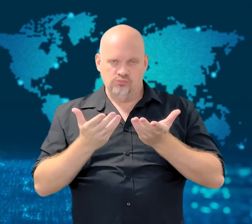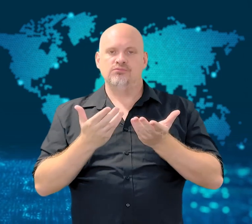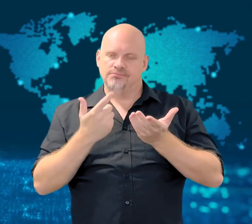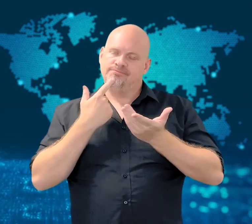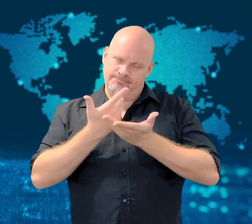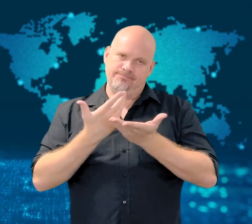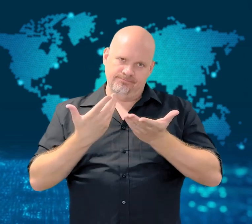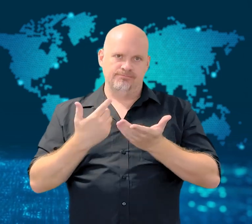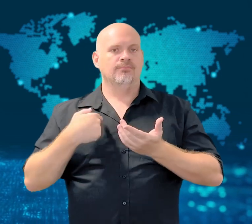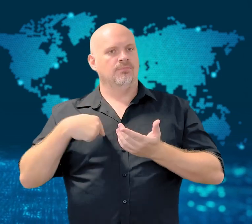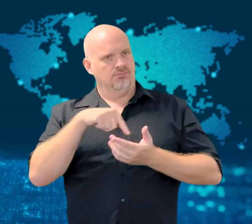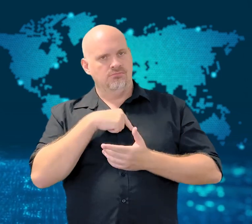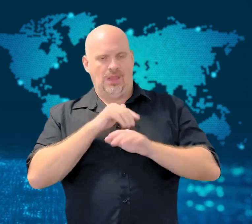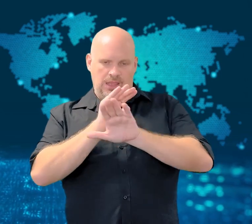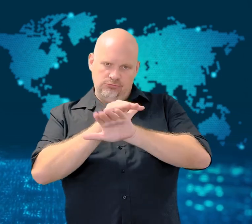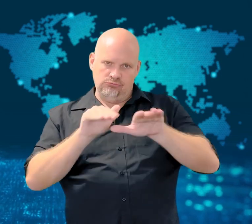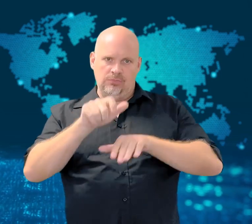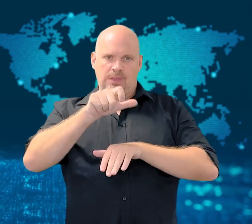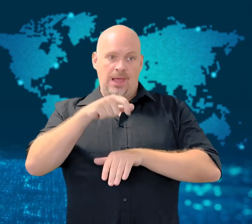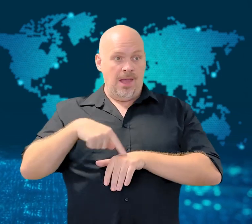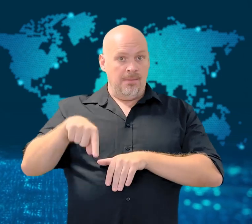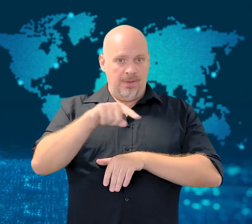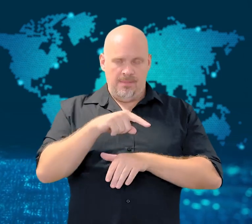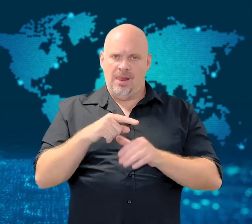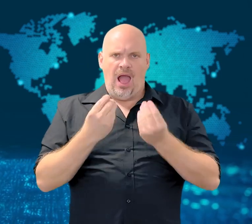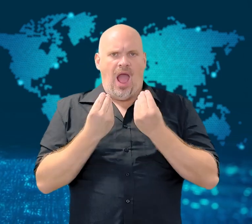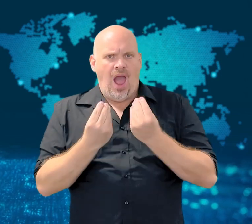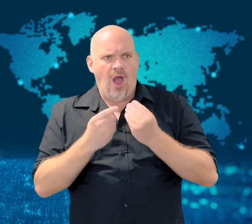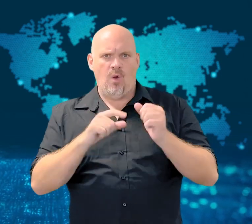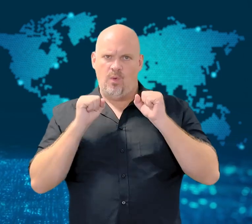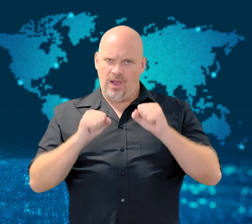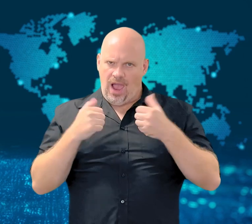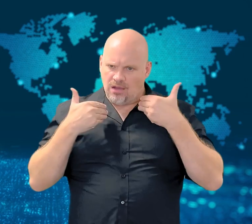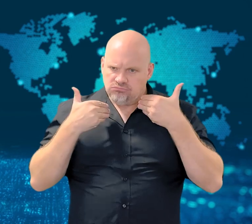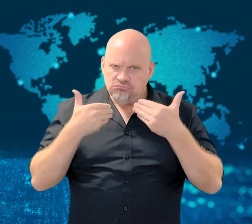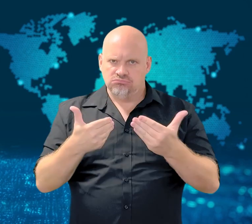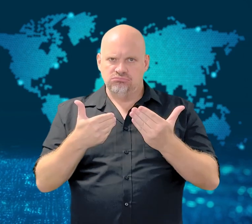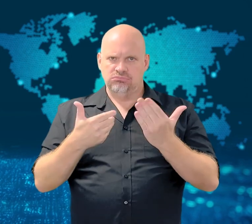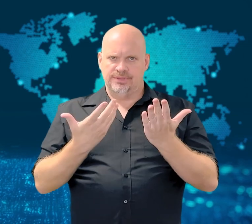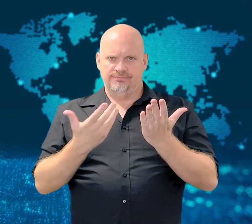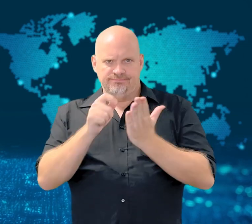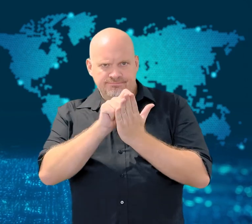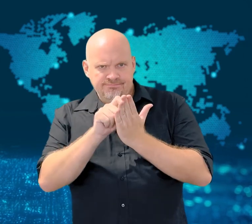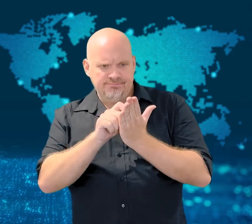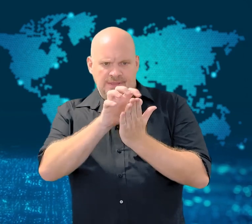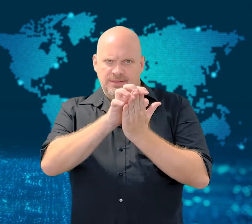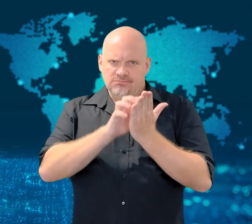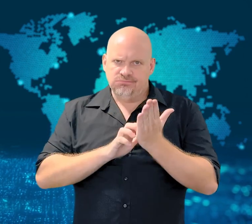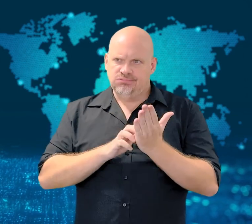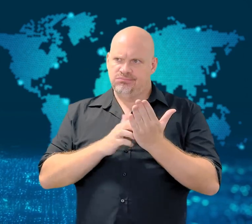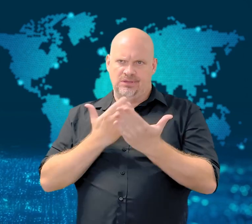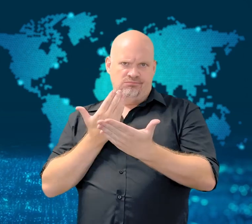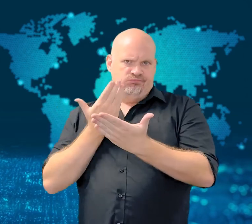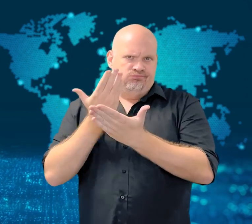they would be informing the public about how to file a claim.